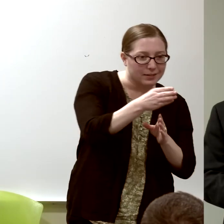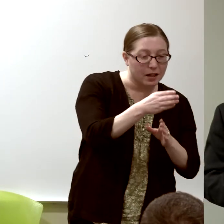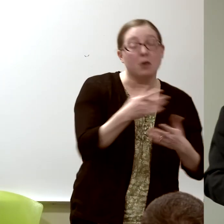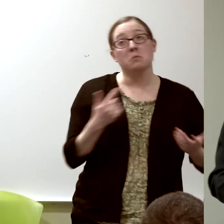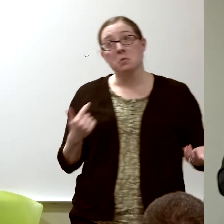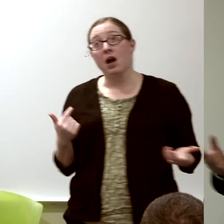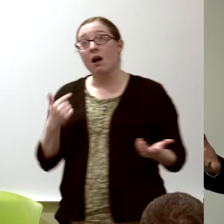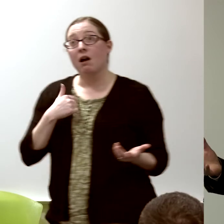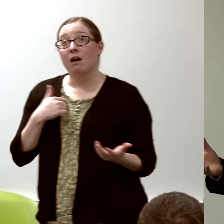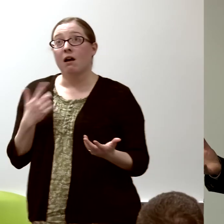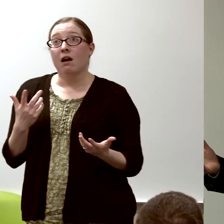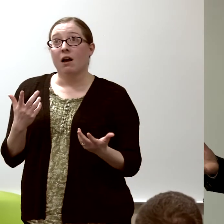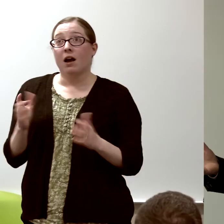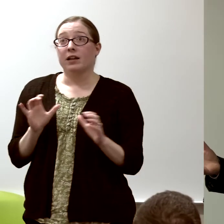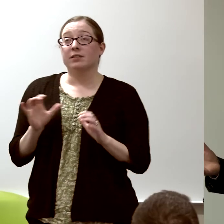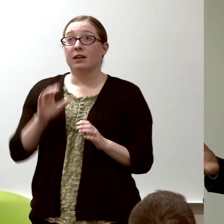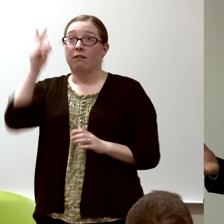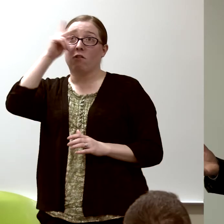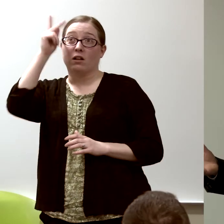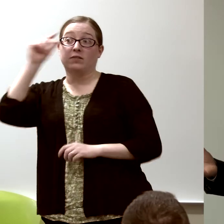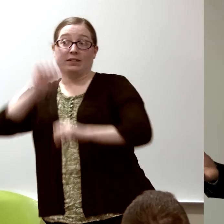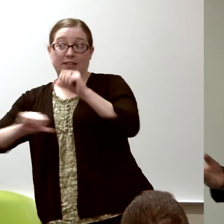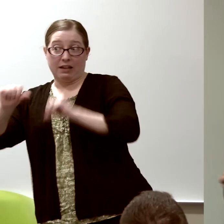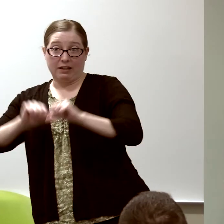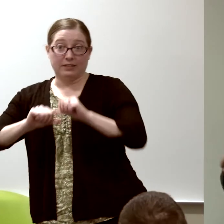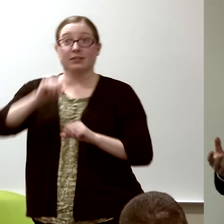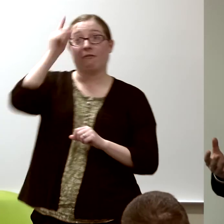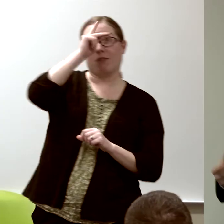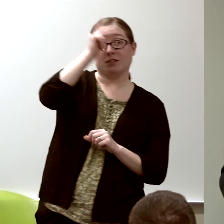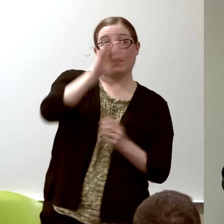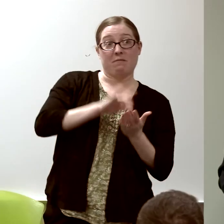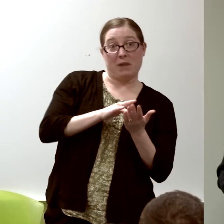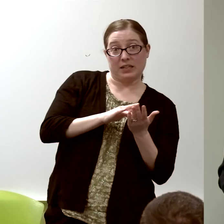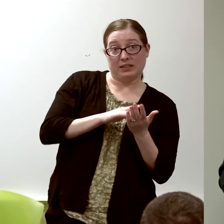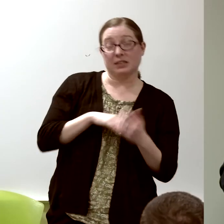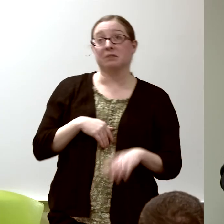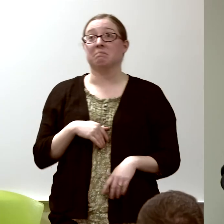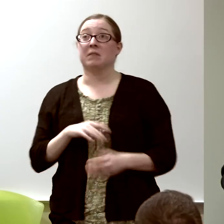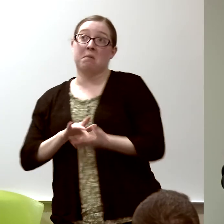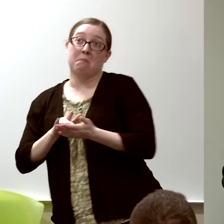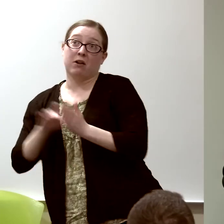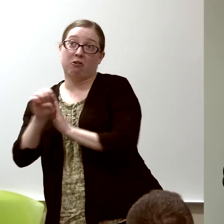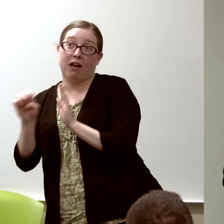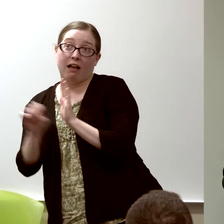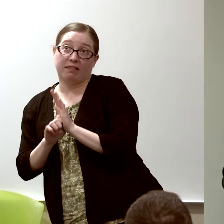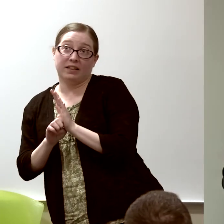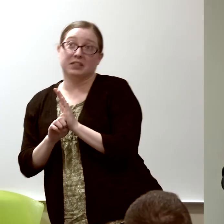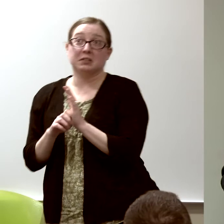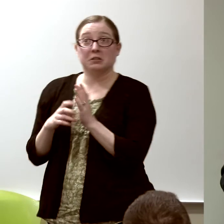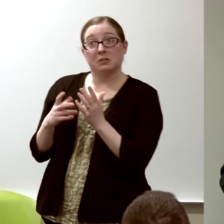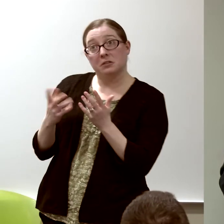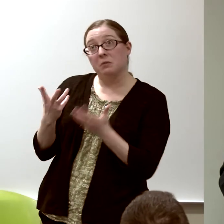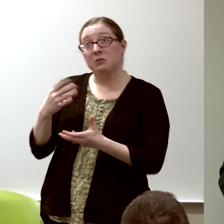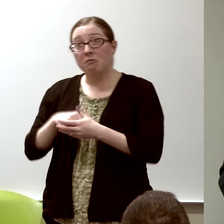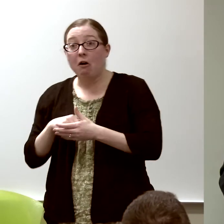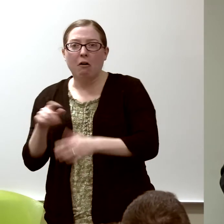but I even did philosophy of science and philosophy of medicine. I did medical ethics for a while.